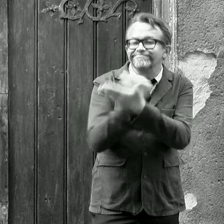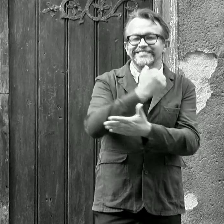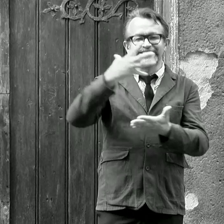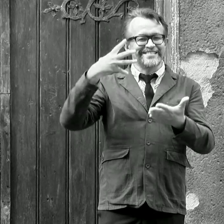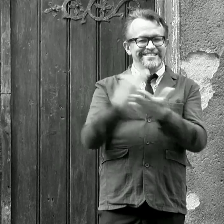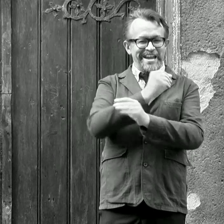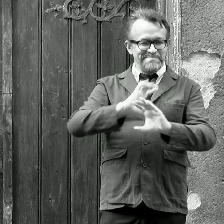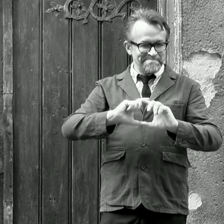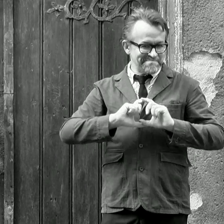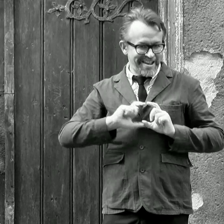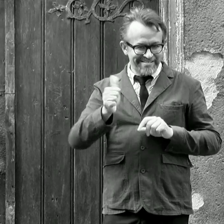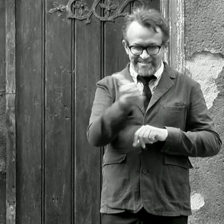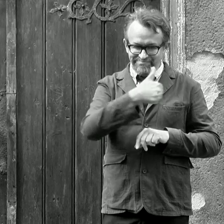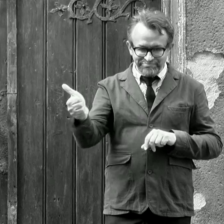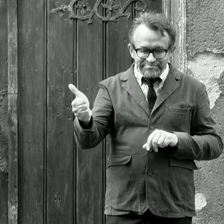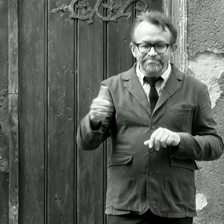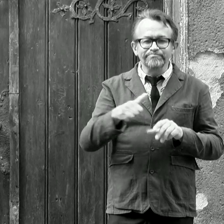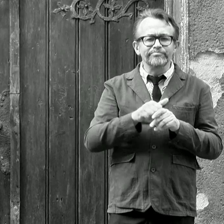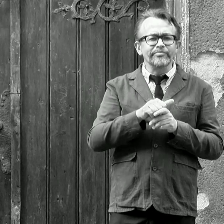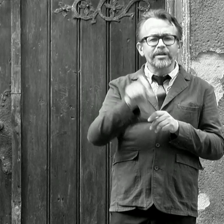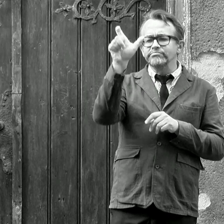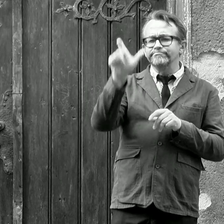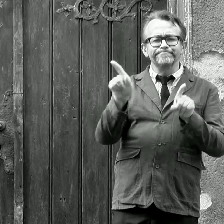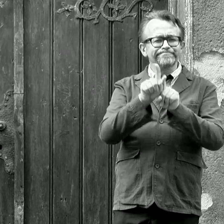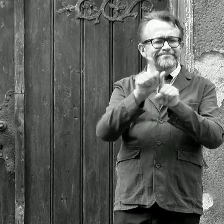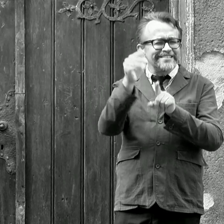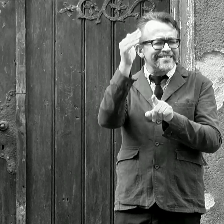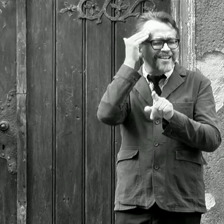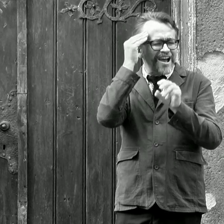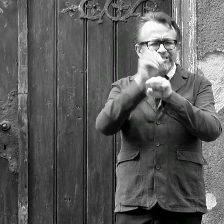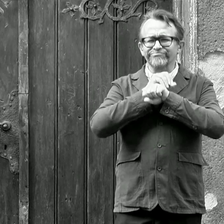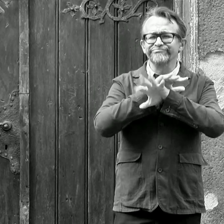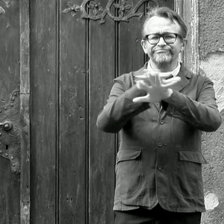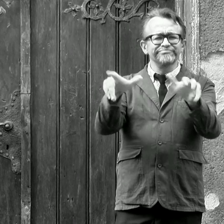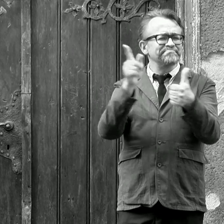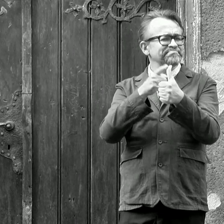The painter was awarded the silver first-class medal for the second from this work. He collected outstanding reviews.